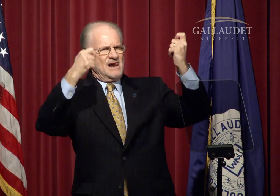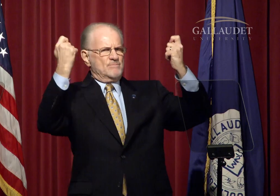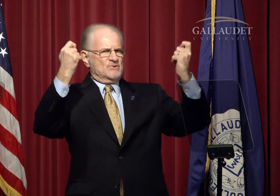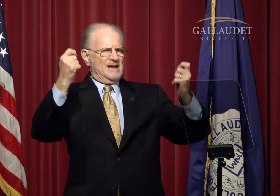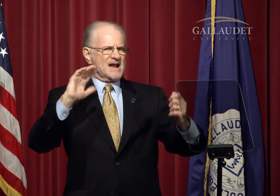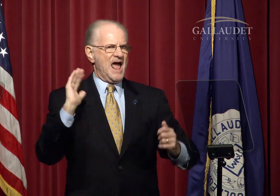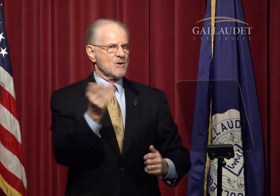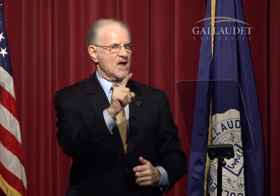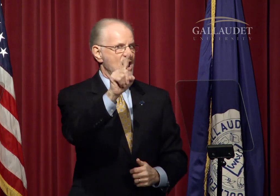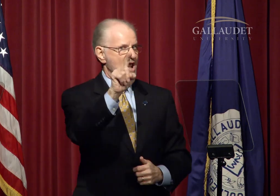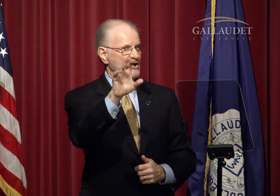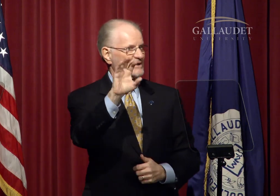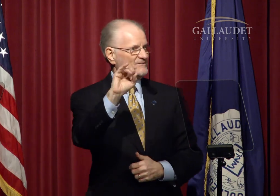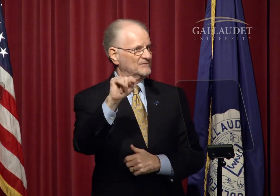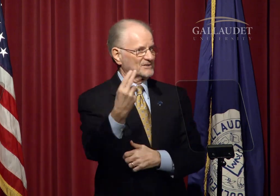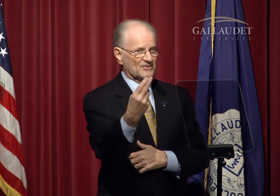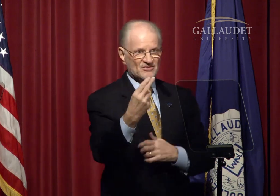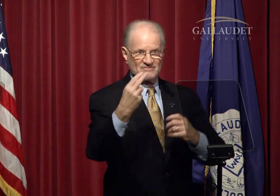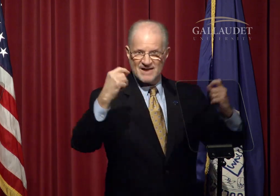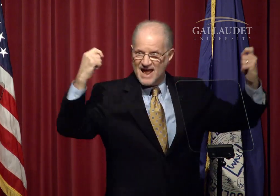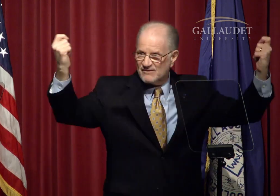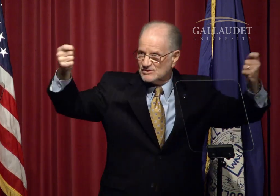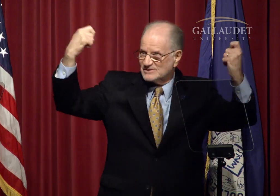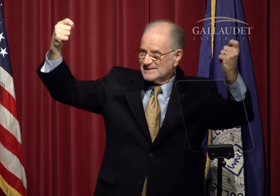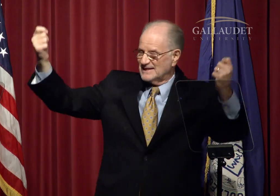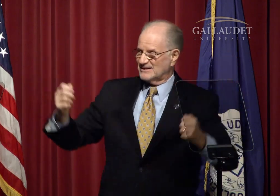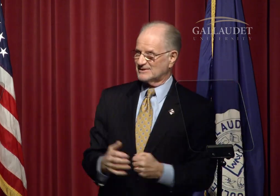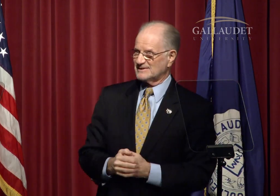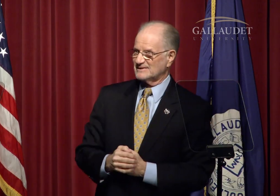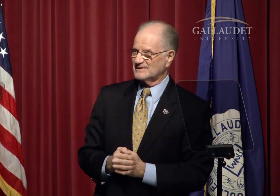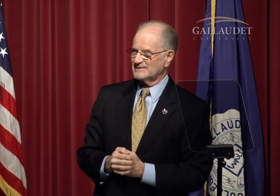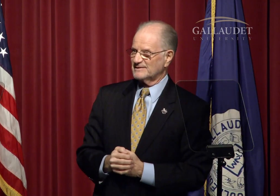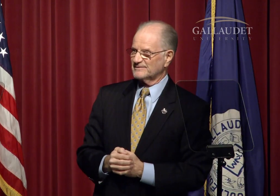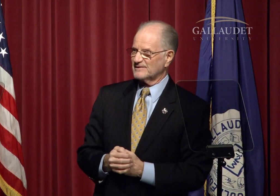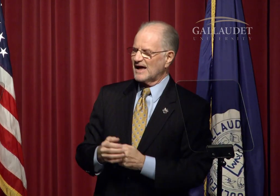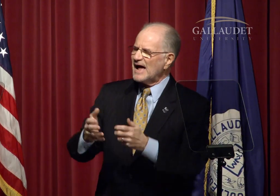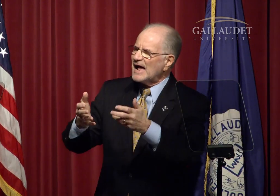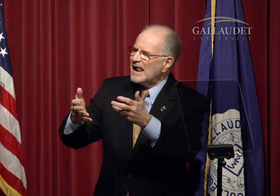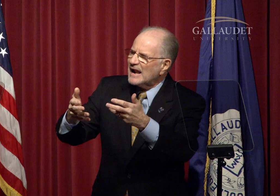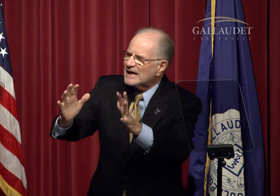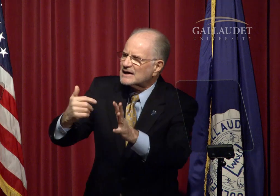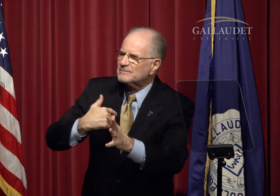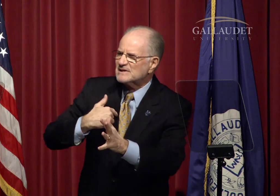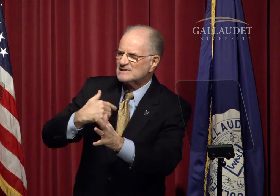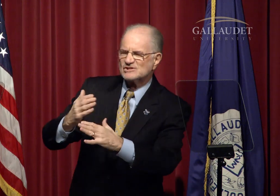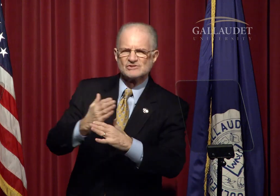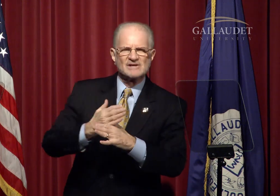was celebrating our 150th anniversary.